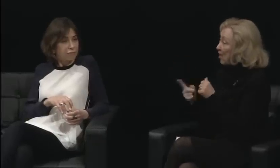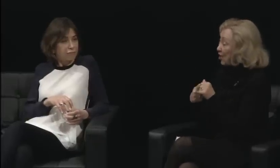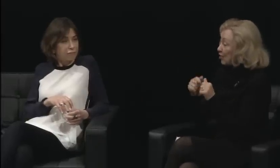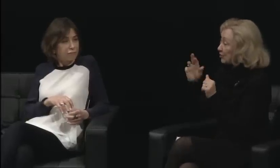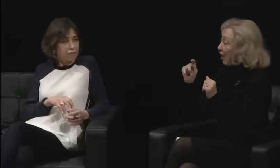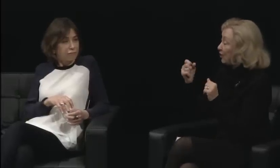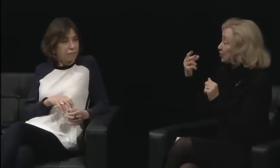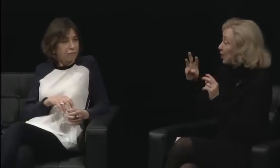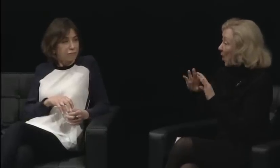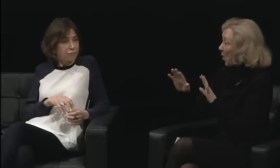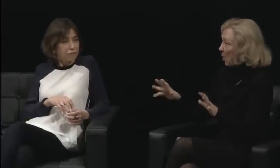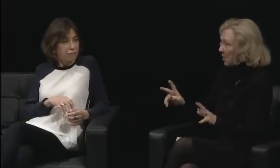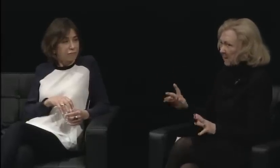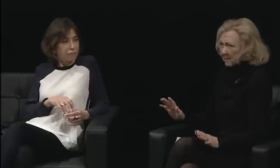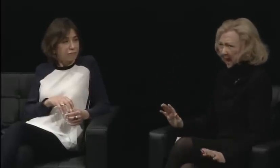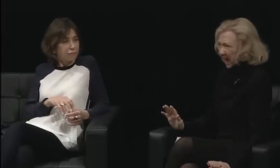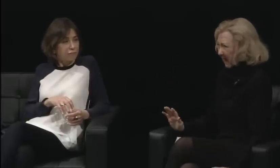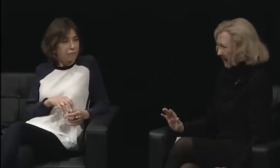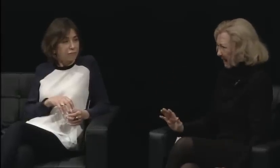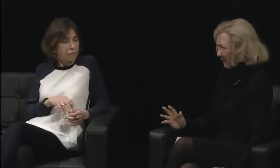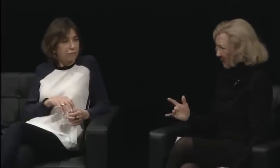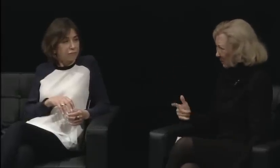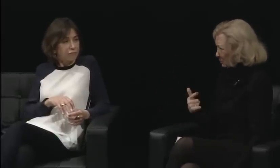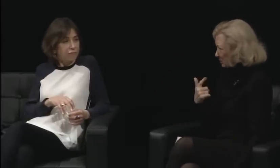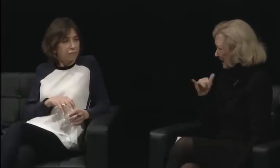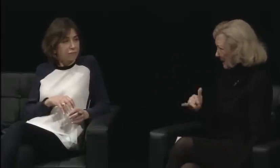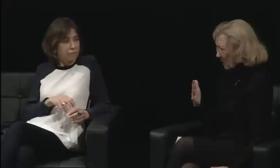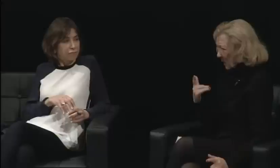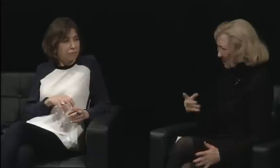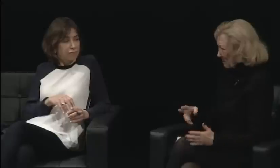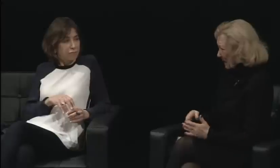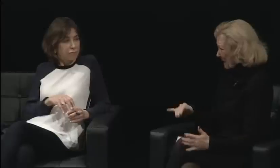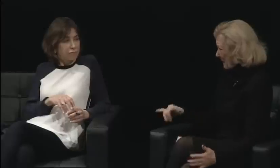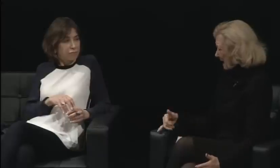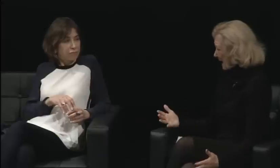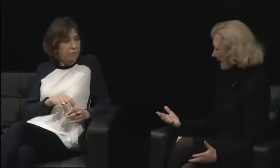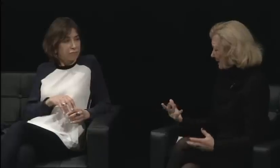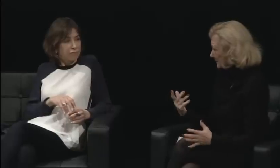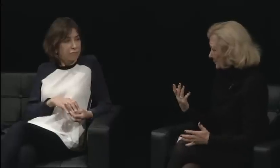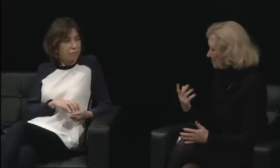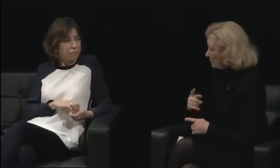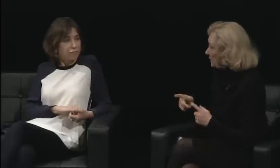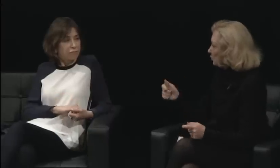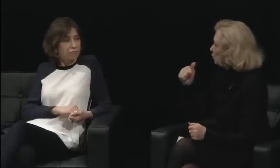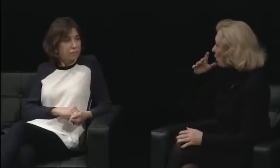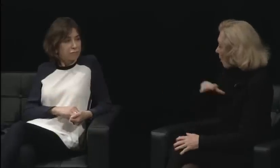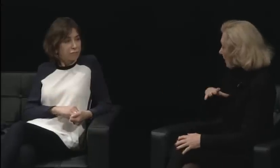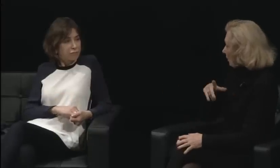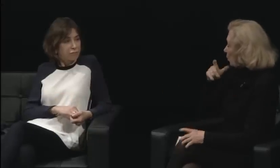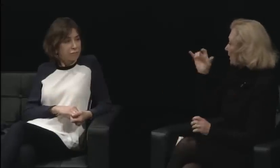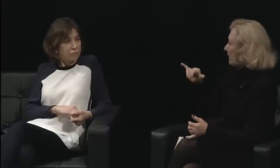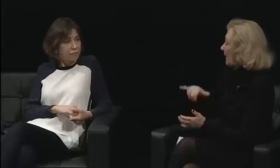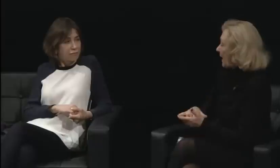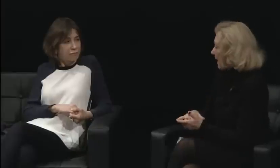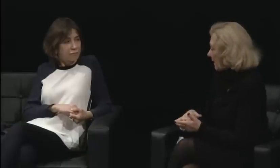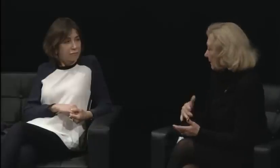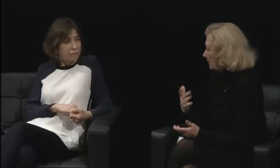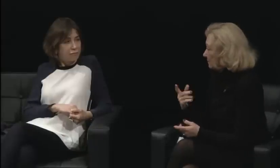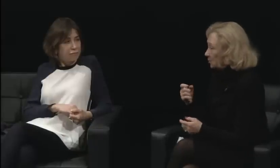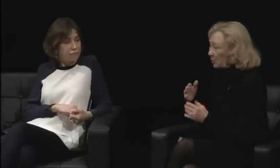at that time. I believe Dr. Rosen was the only one. Well, I'd like to ask more about the place